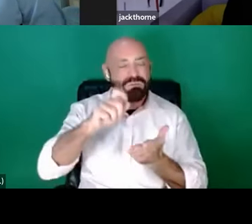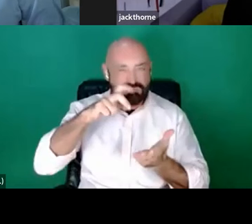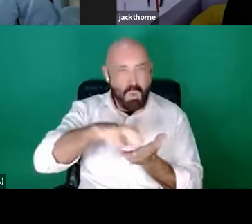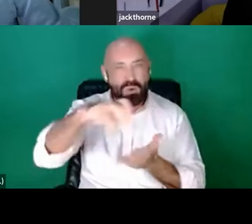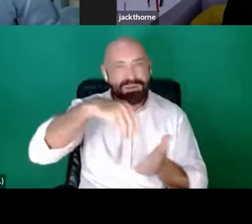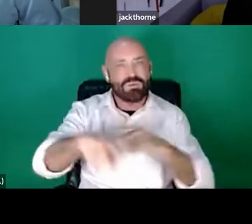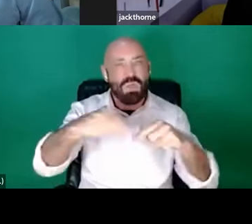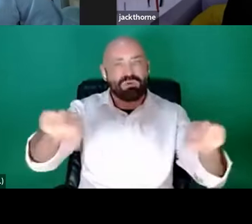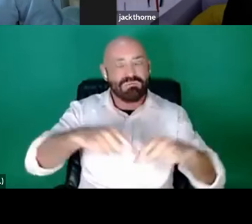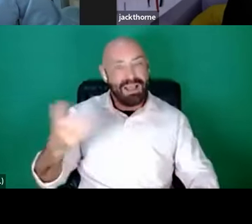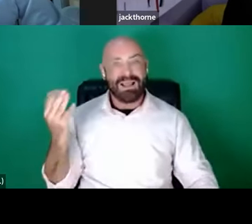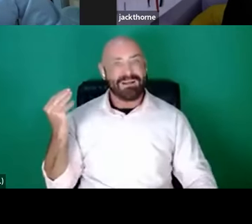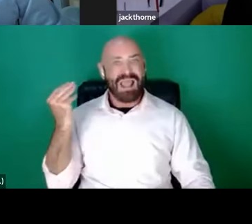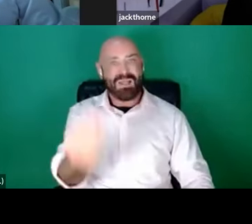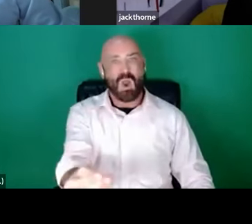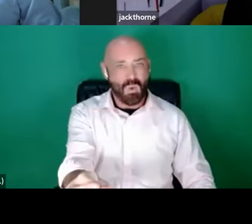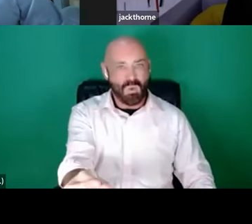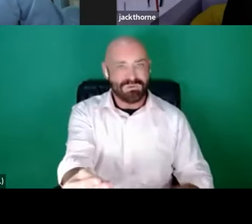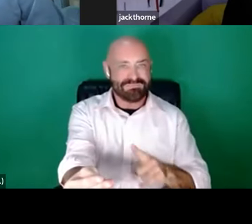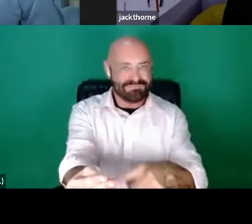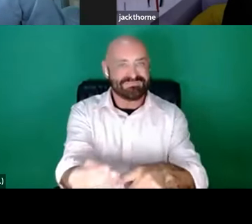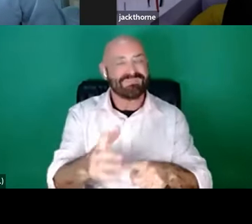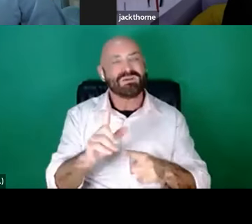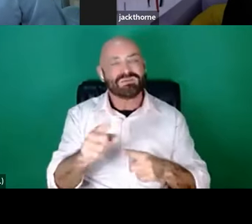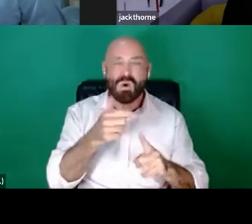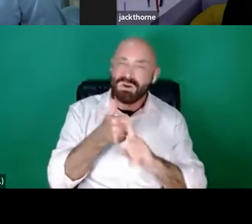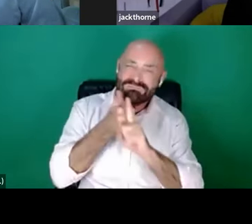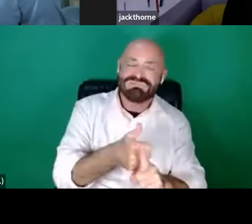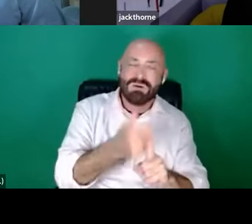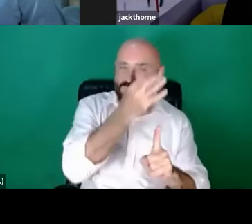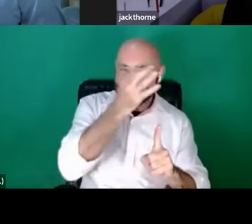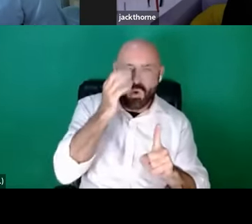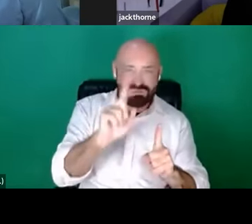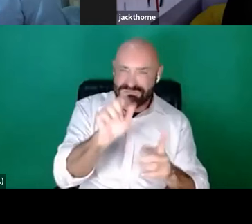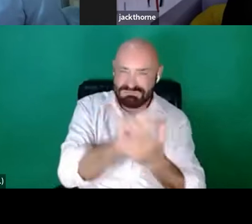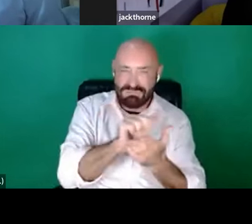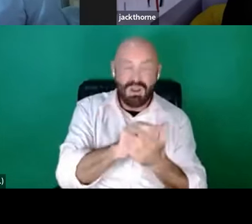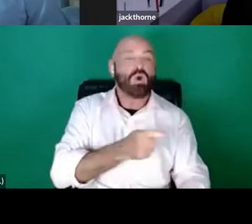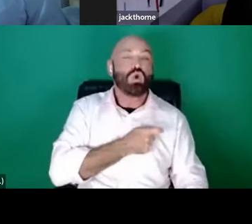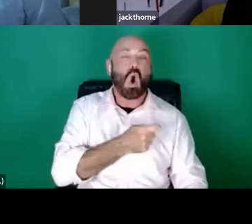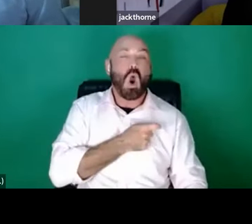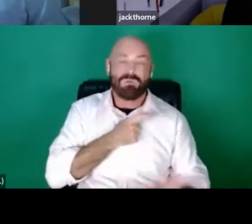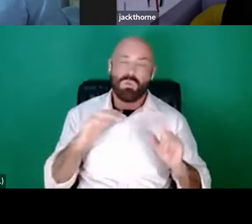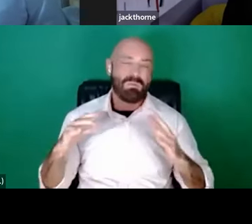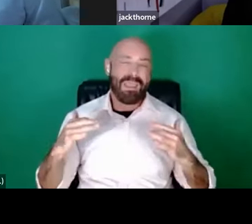said. The nerves are going to be there and they never go away. But just do it anyway